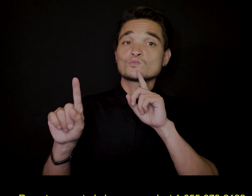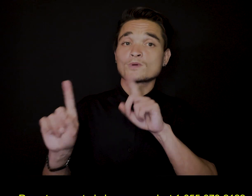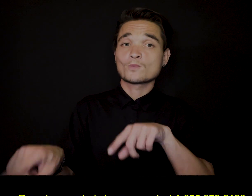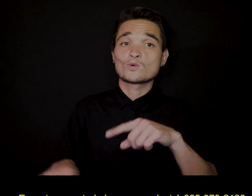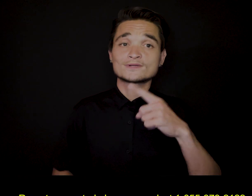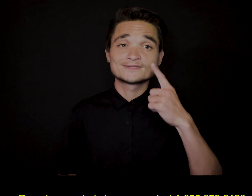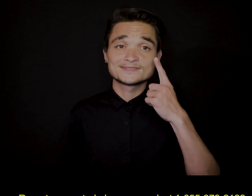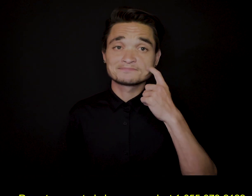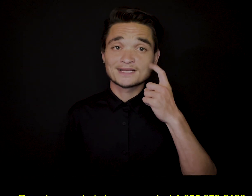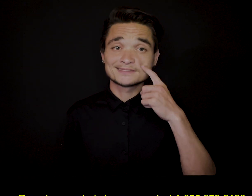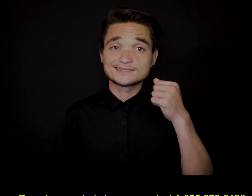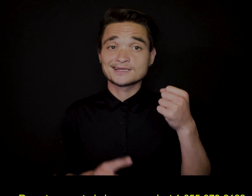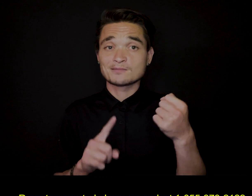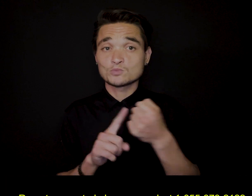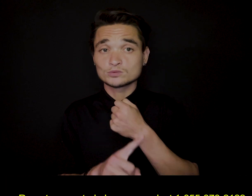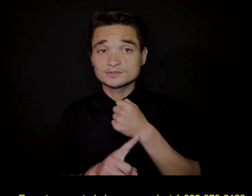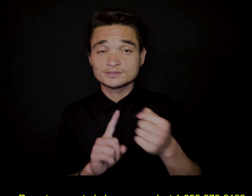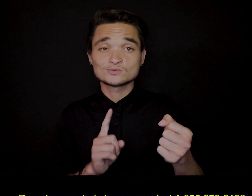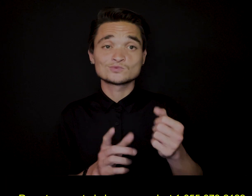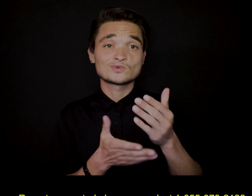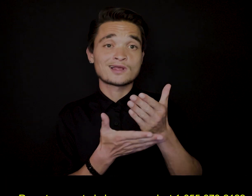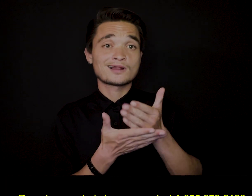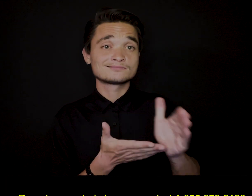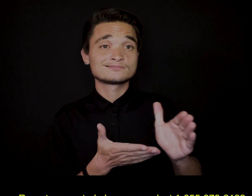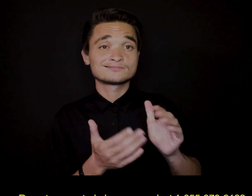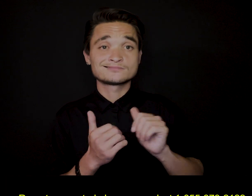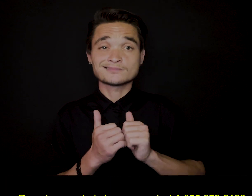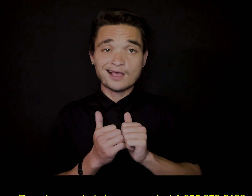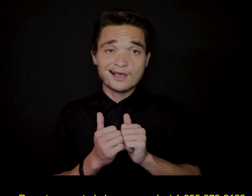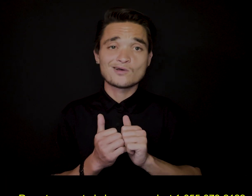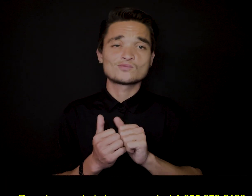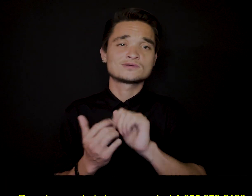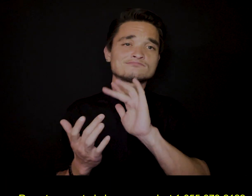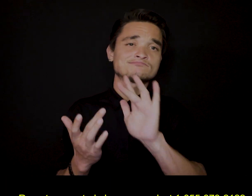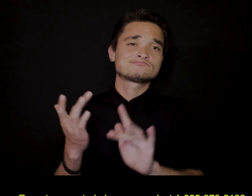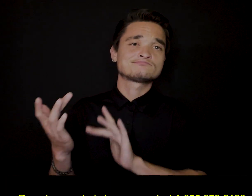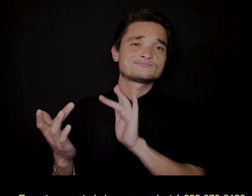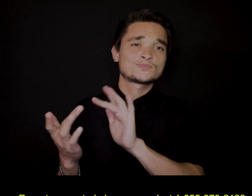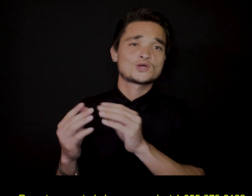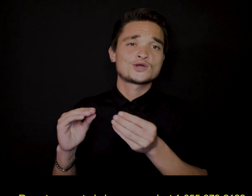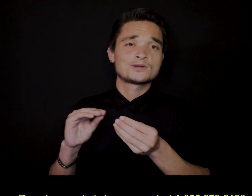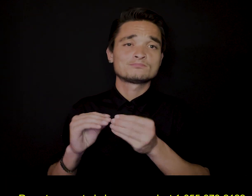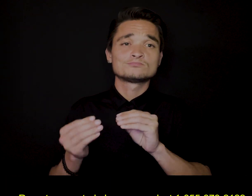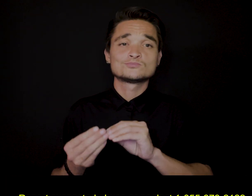Report suspected abuse or neglect 1-855-373-2122